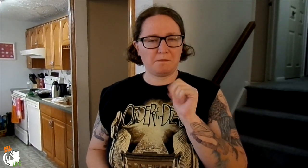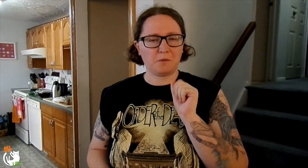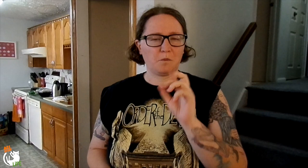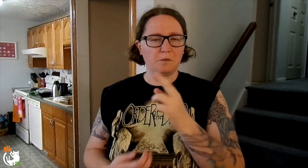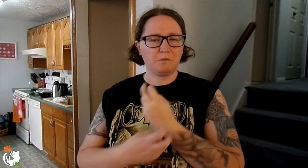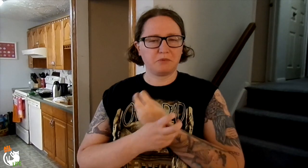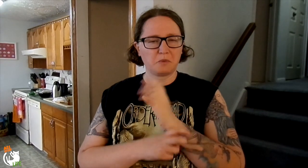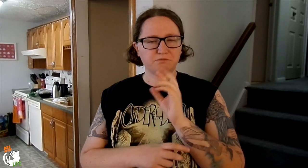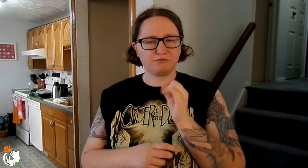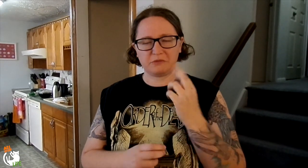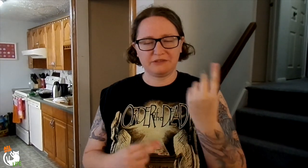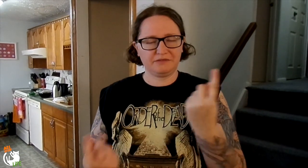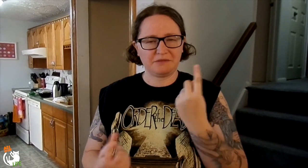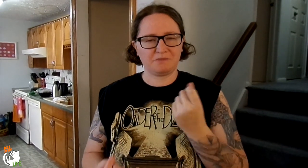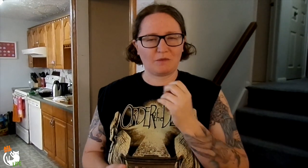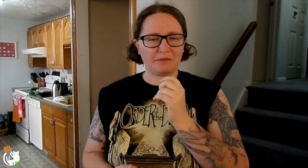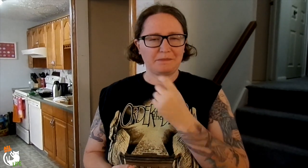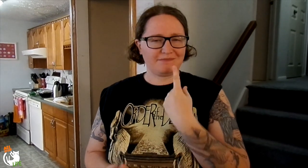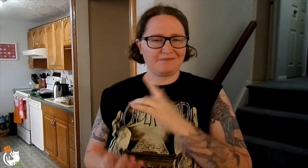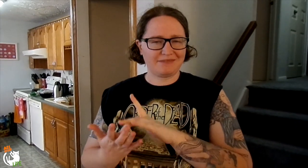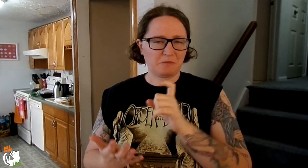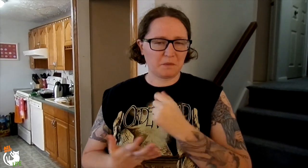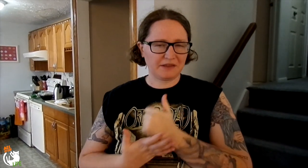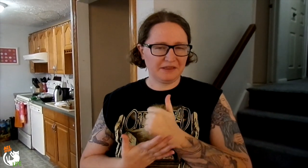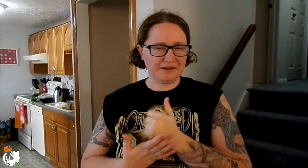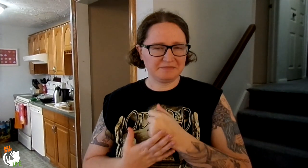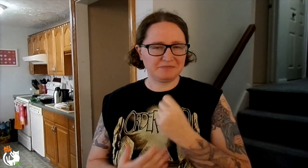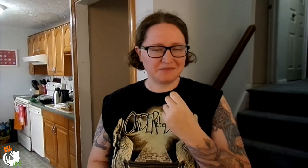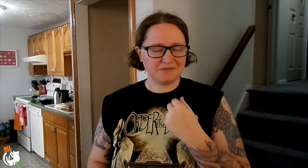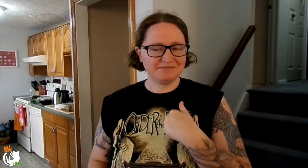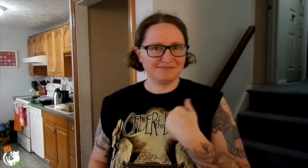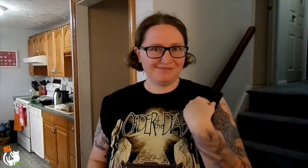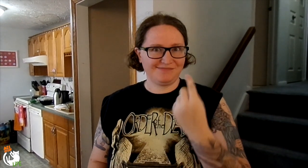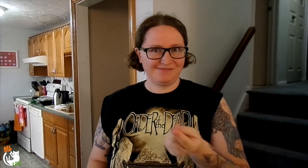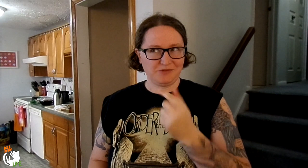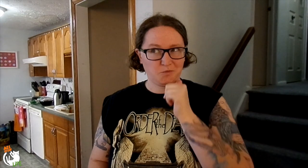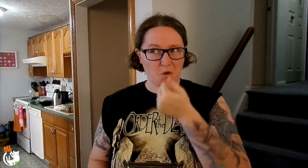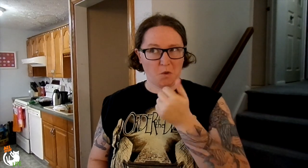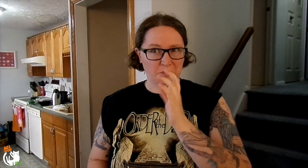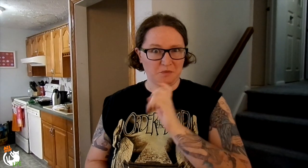could be a hematoma or a bone bruise. So I'm suppose to take medicine to help with that.